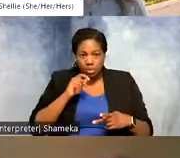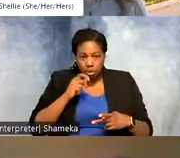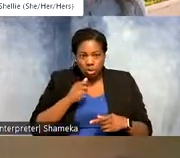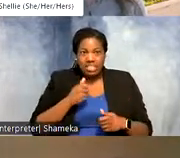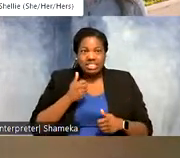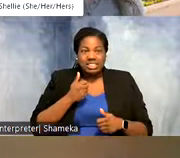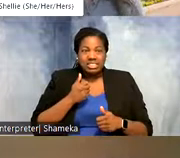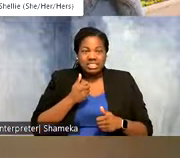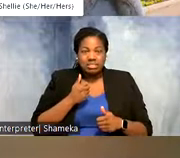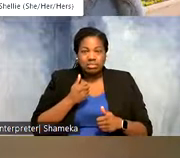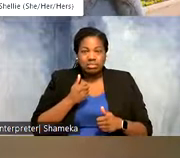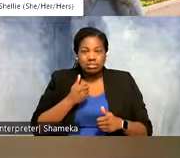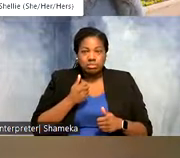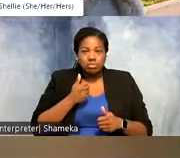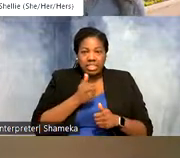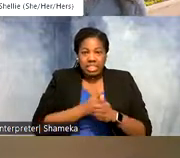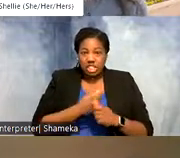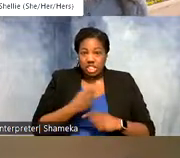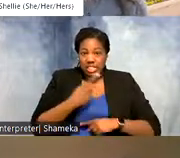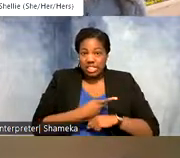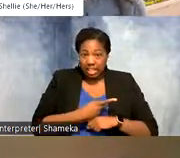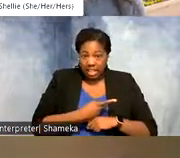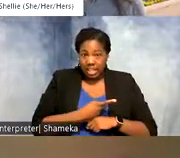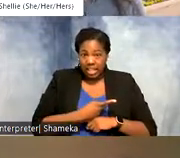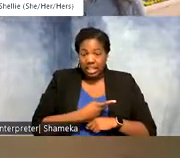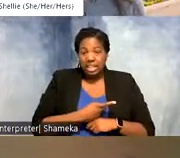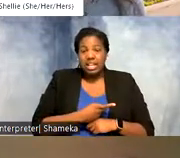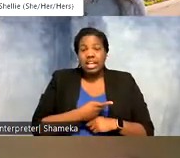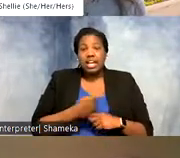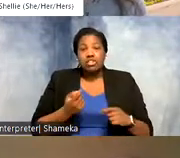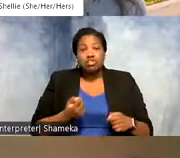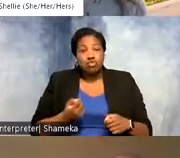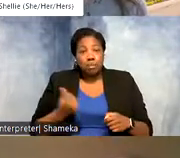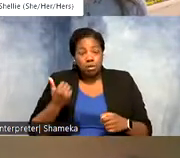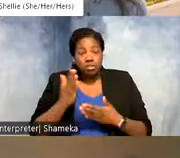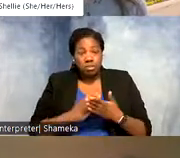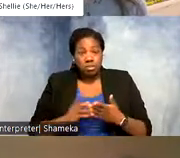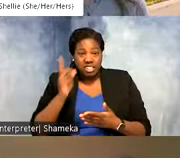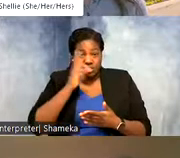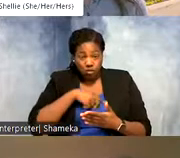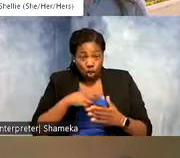or at each day and to remove some of these false locations. So the points, the colored